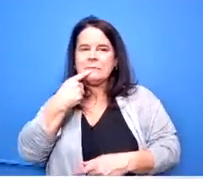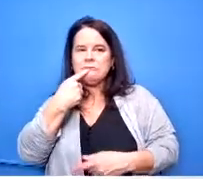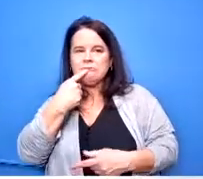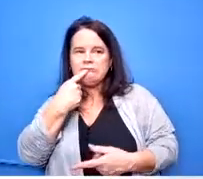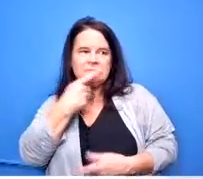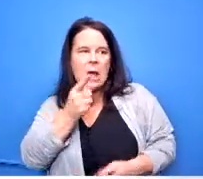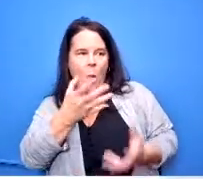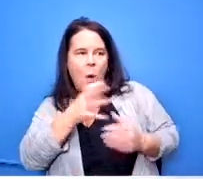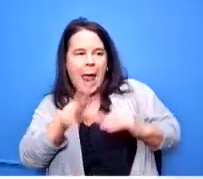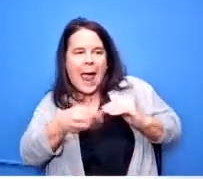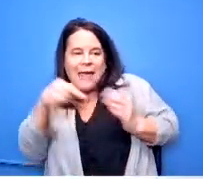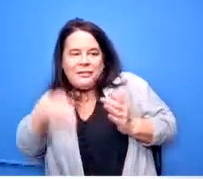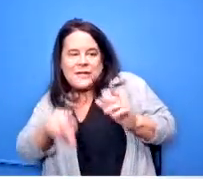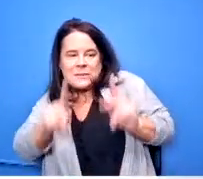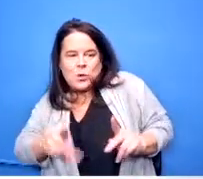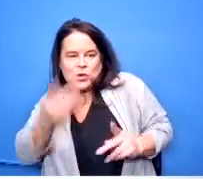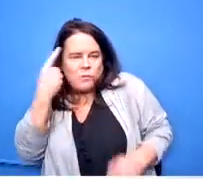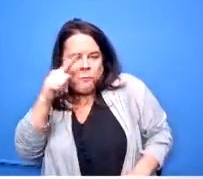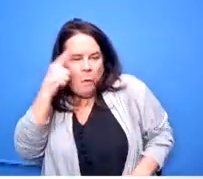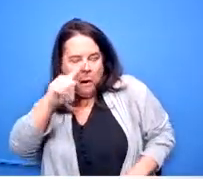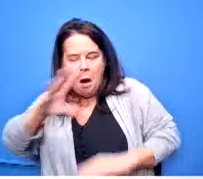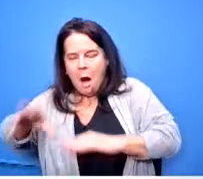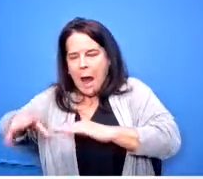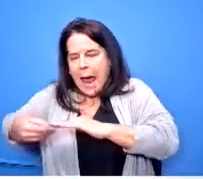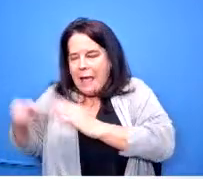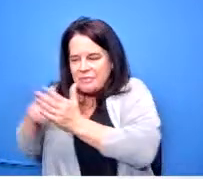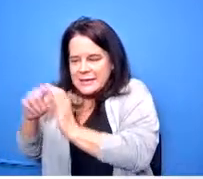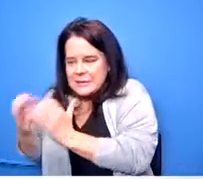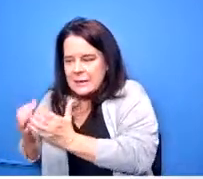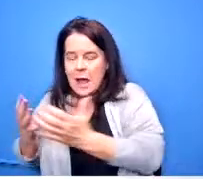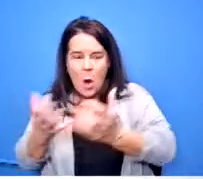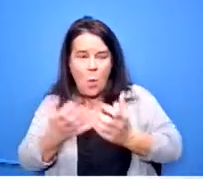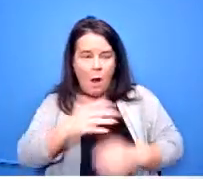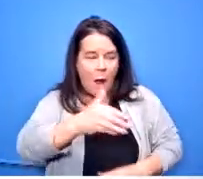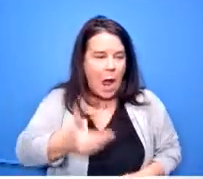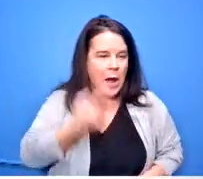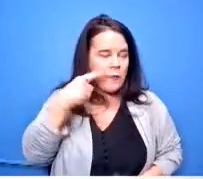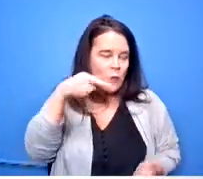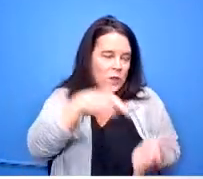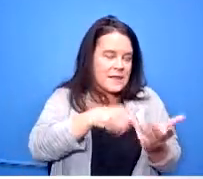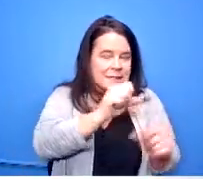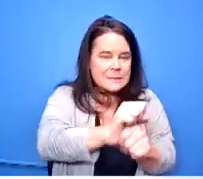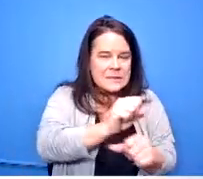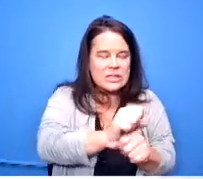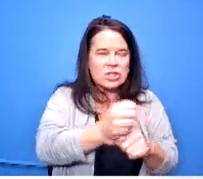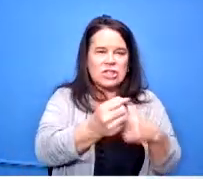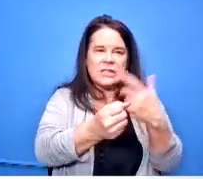can offer these classes i would like to add this position with this licensure so we can offer these